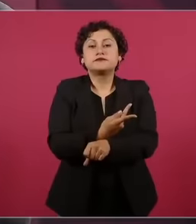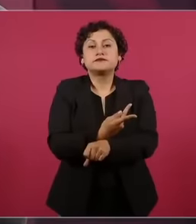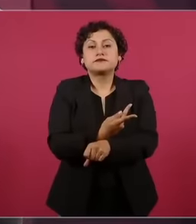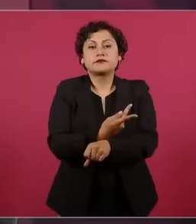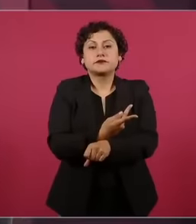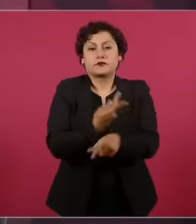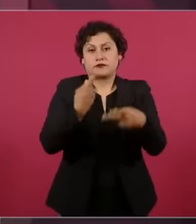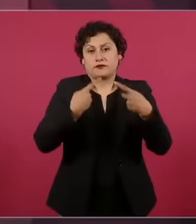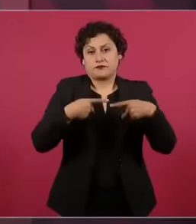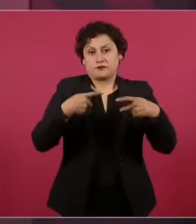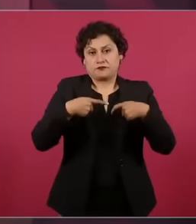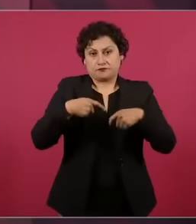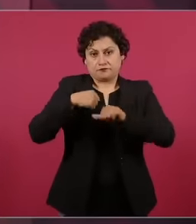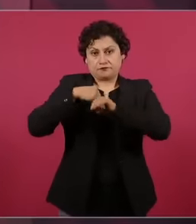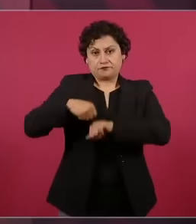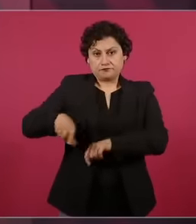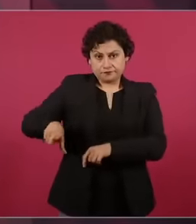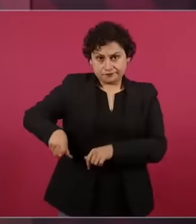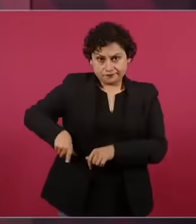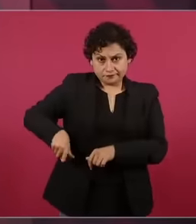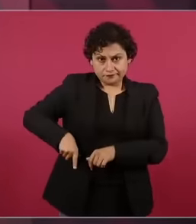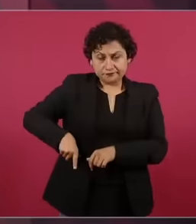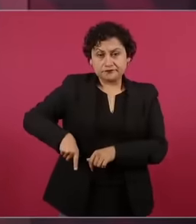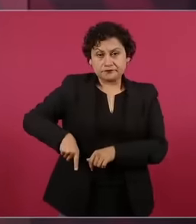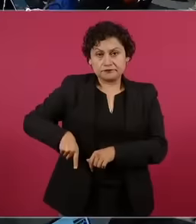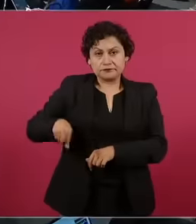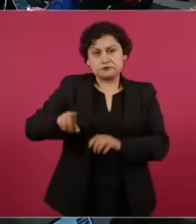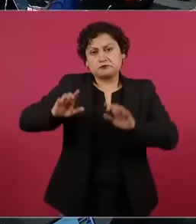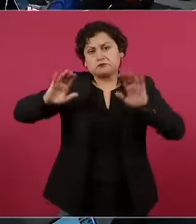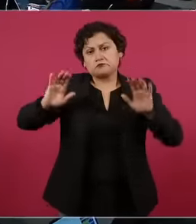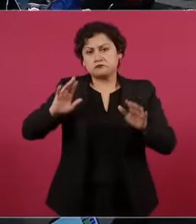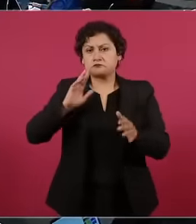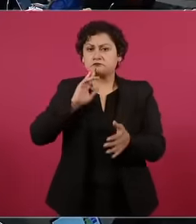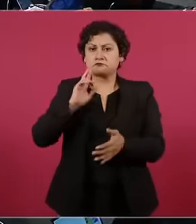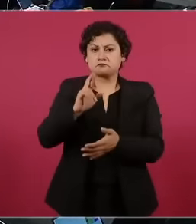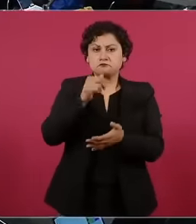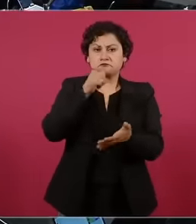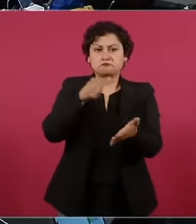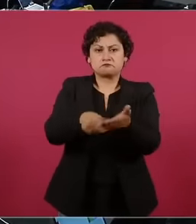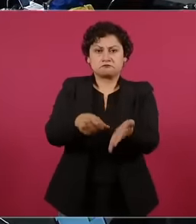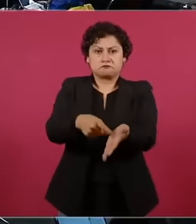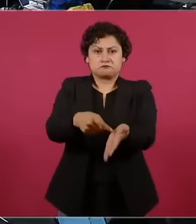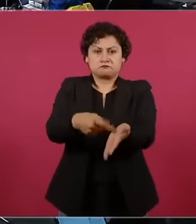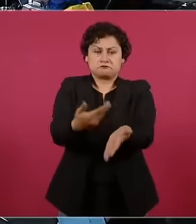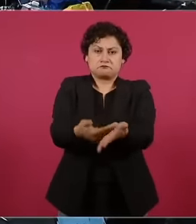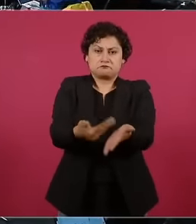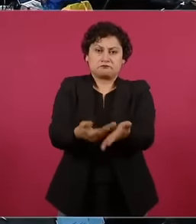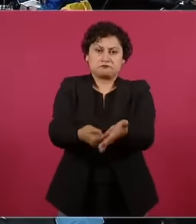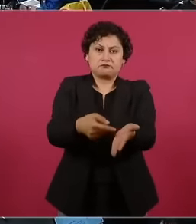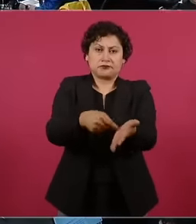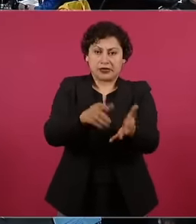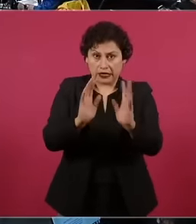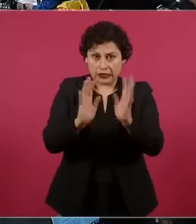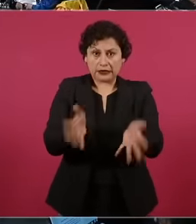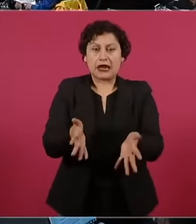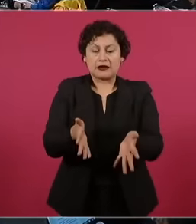justification And then he pays and